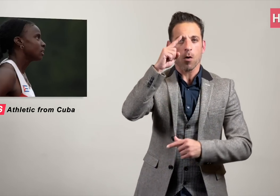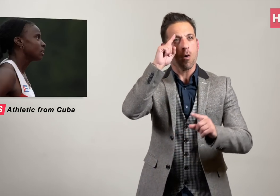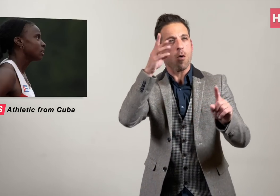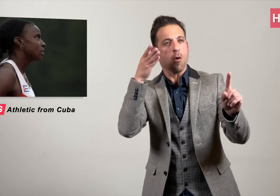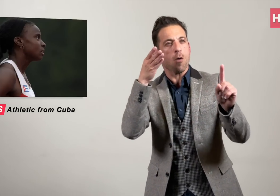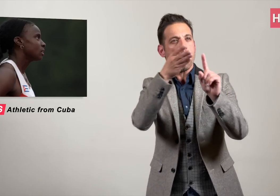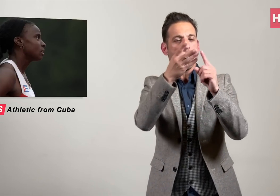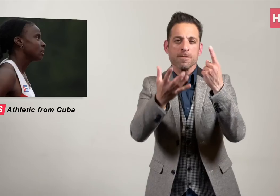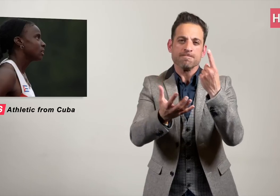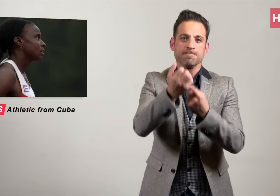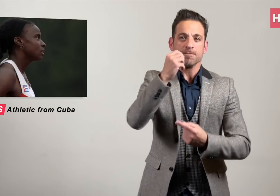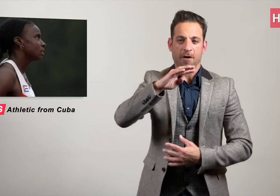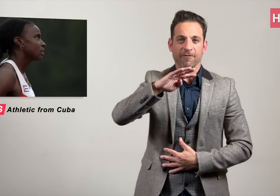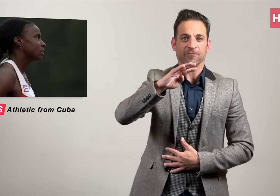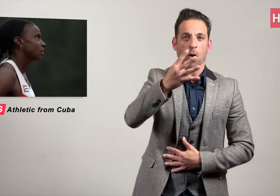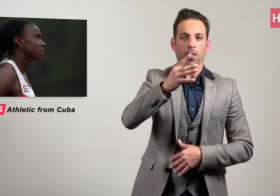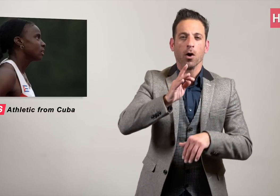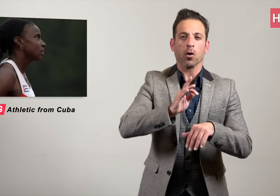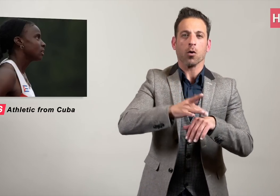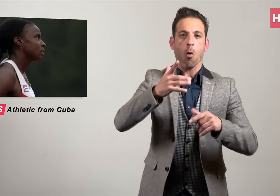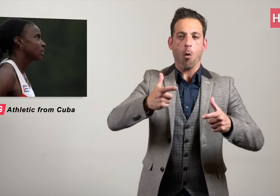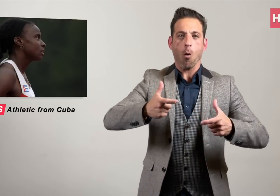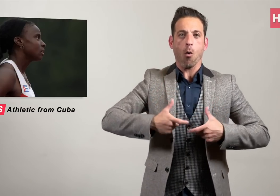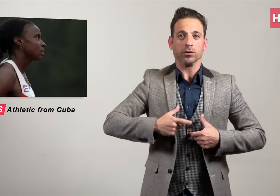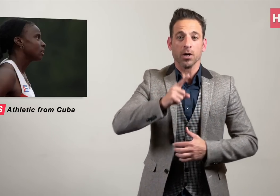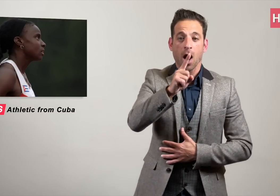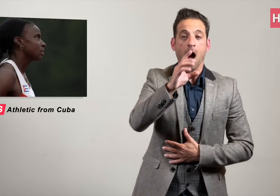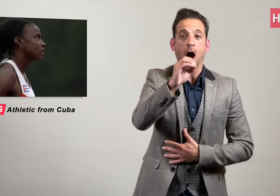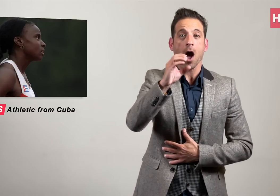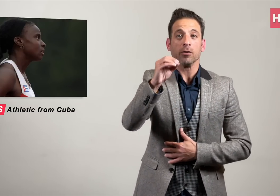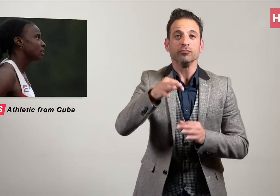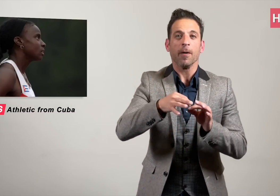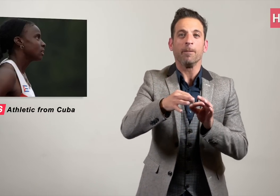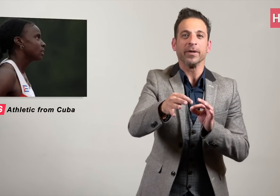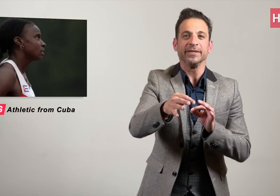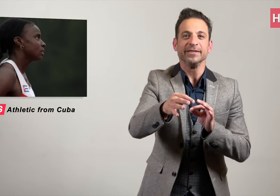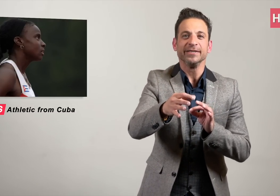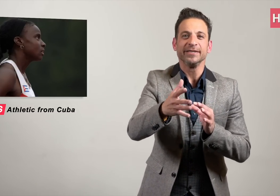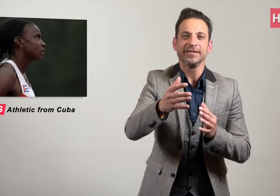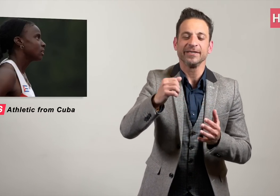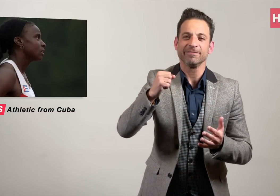dashed Suslaidy’s dream for fourth consecutive gold in 100m.